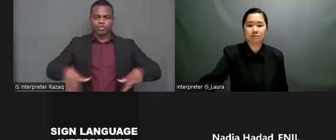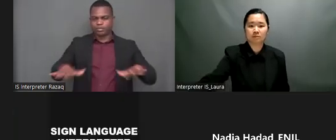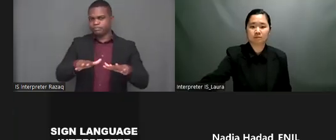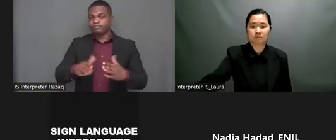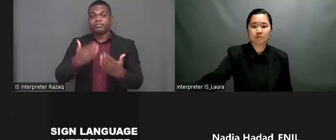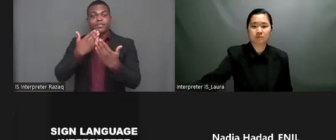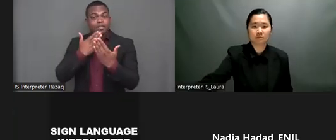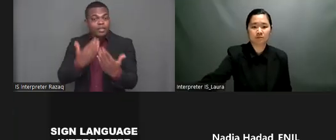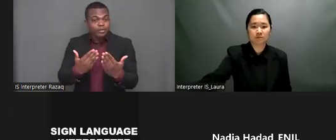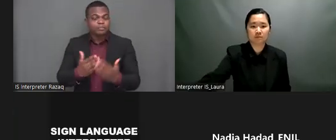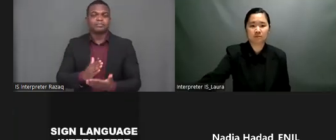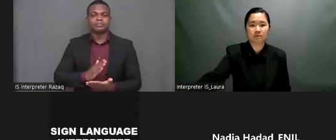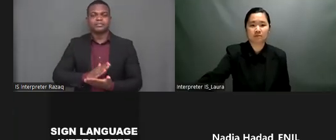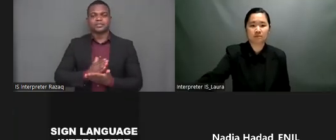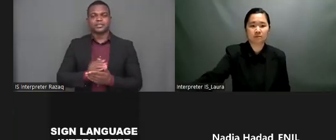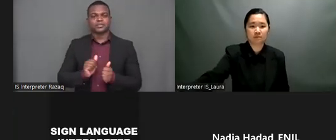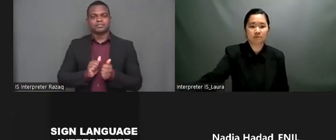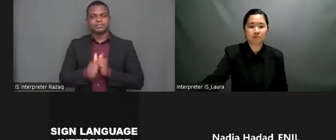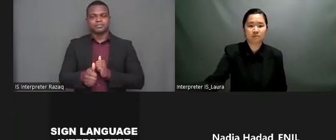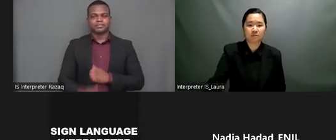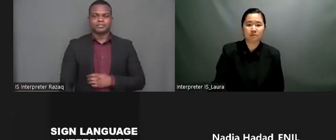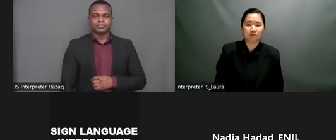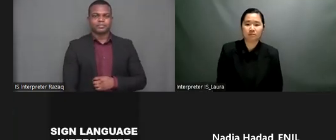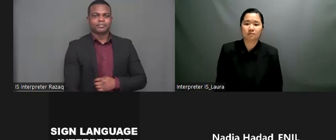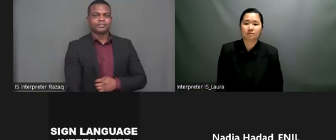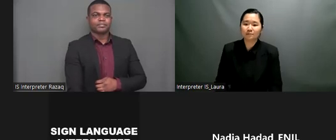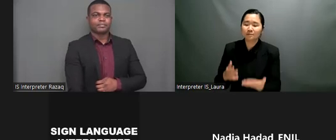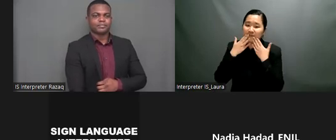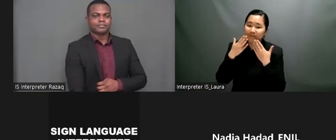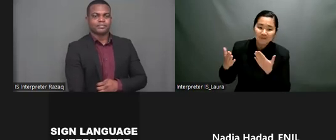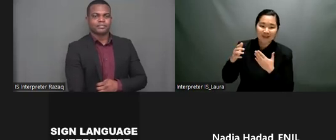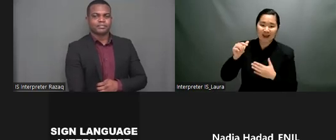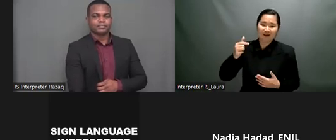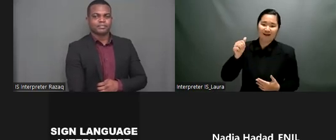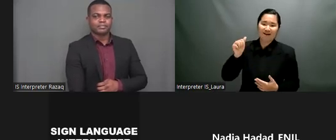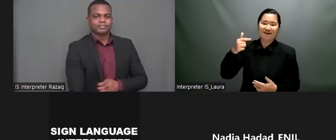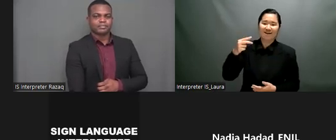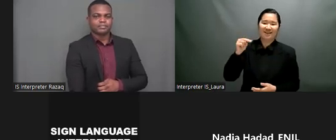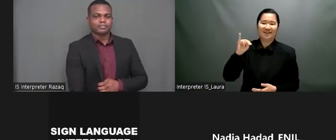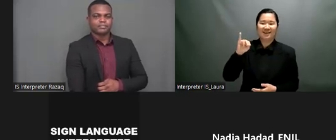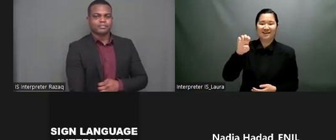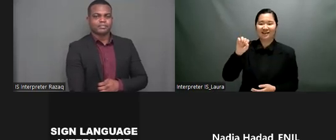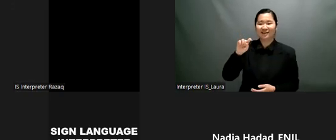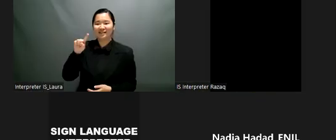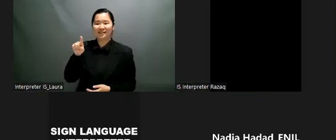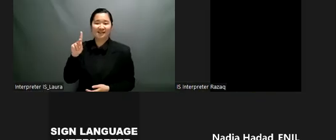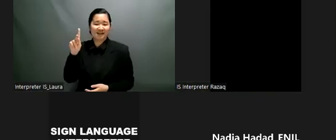thank you agnieszka a very interesting speech uh i got some of the very